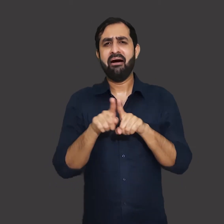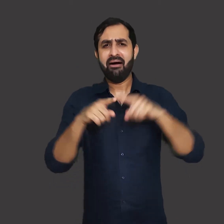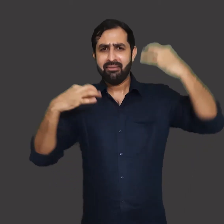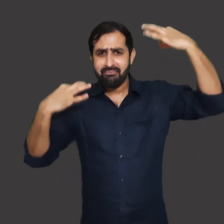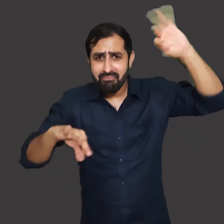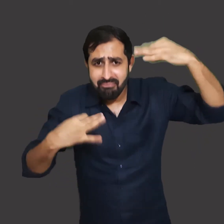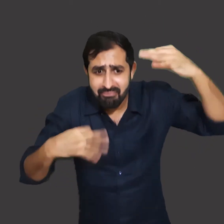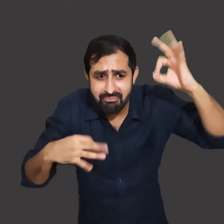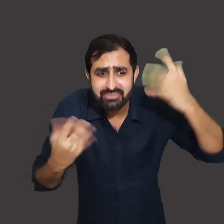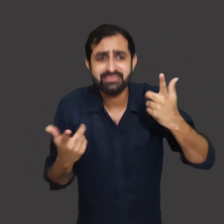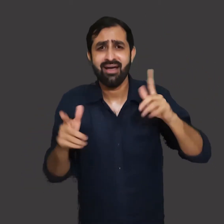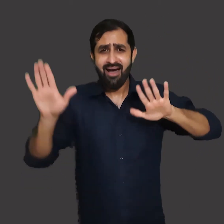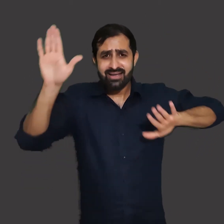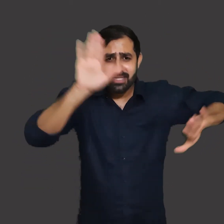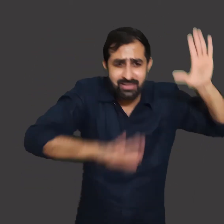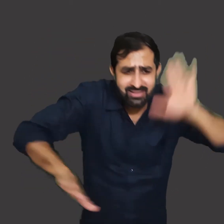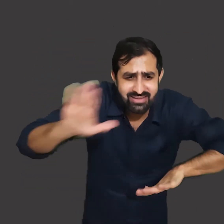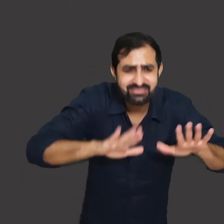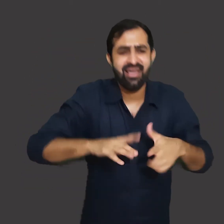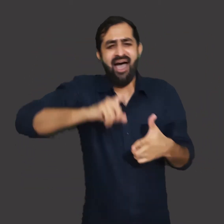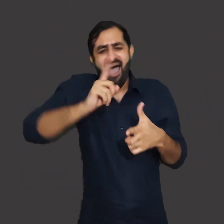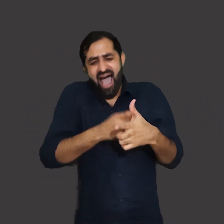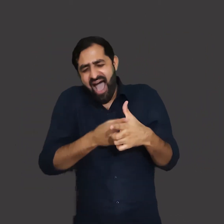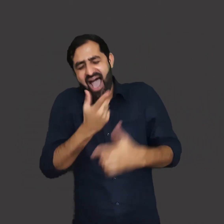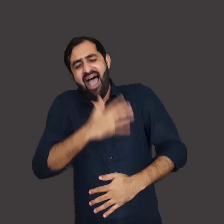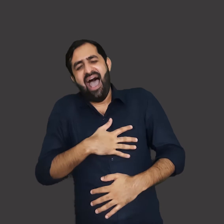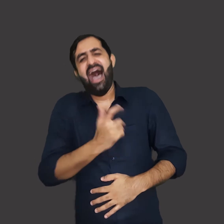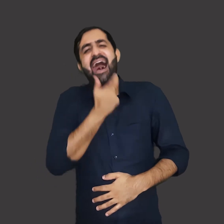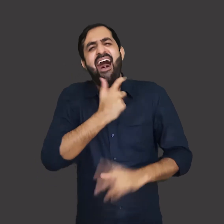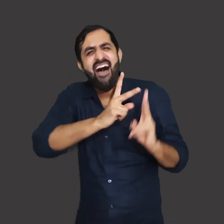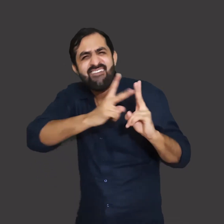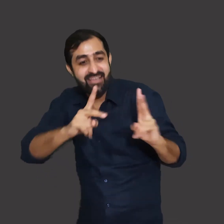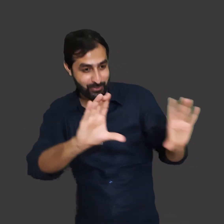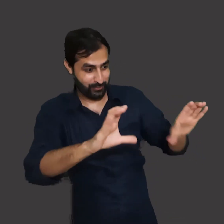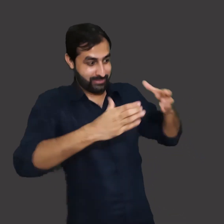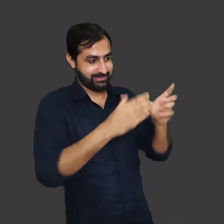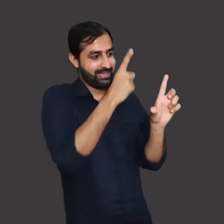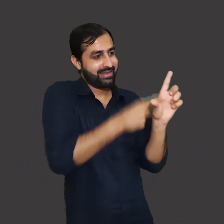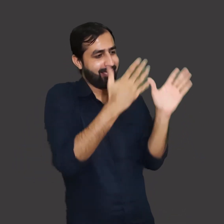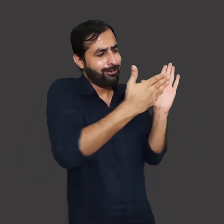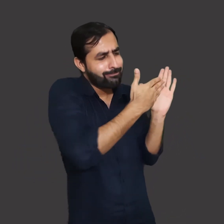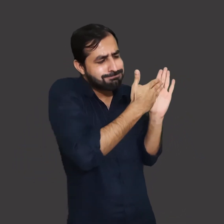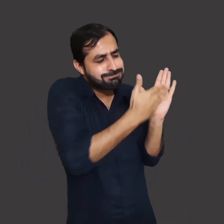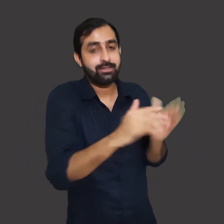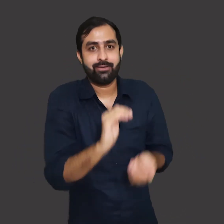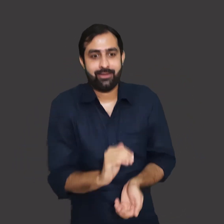You are aware that there are various categories of awards that are given to individuals or organization.